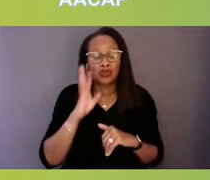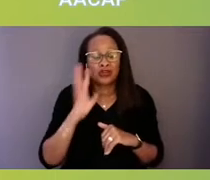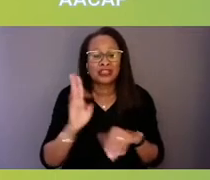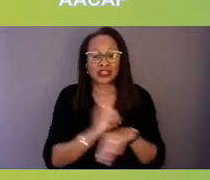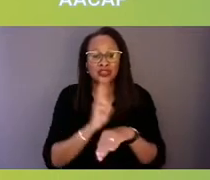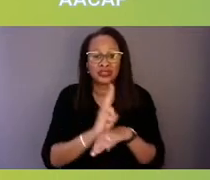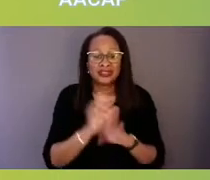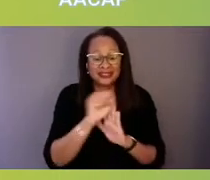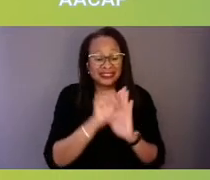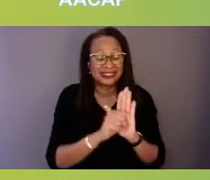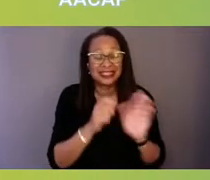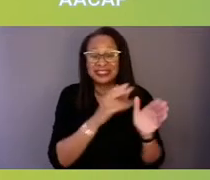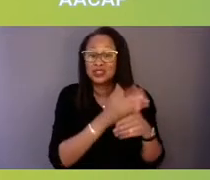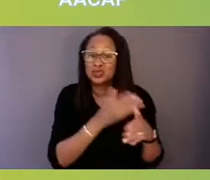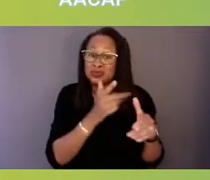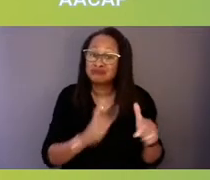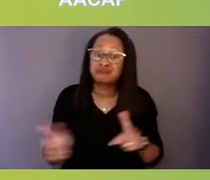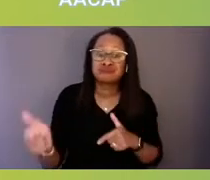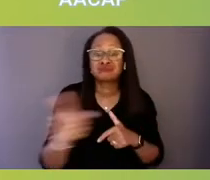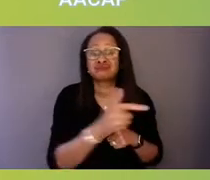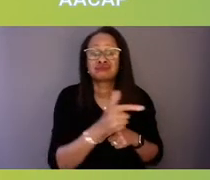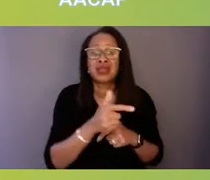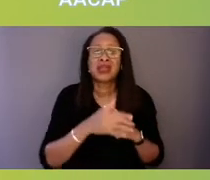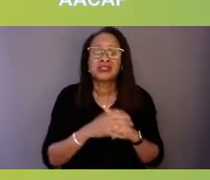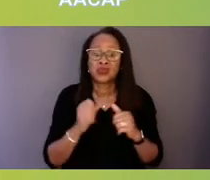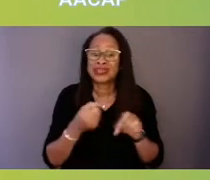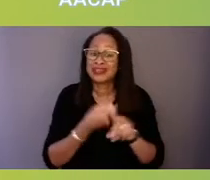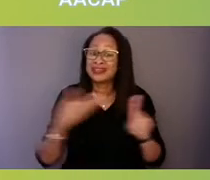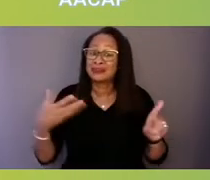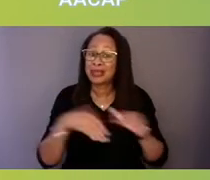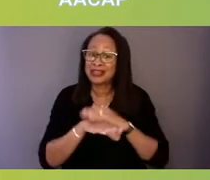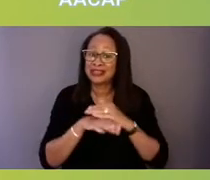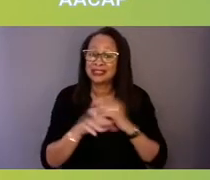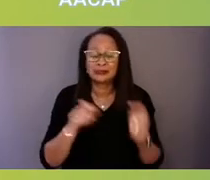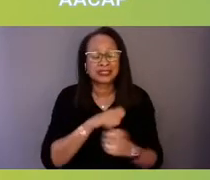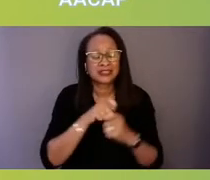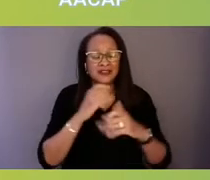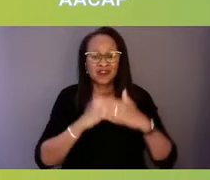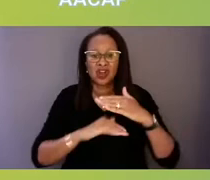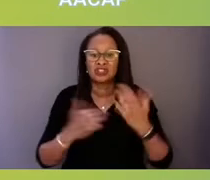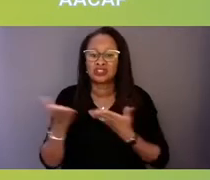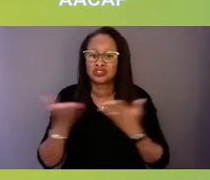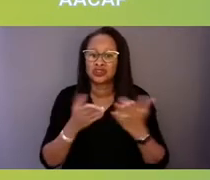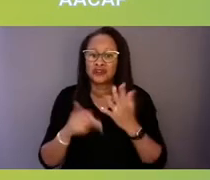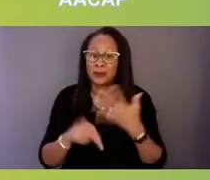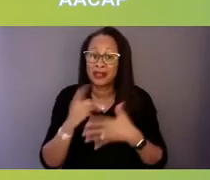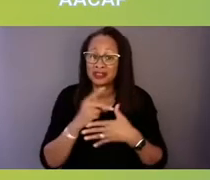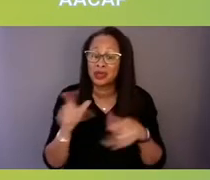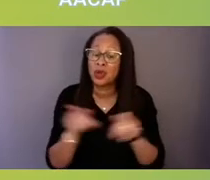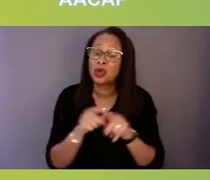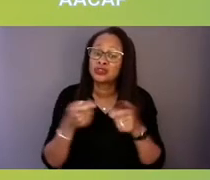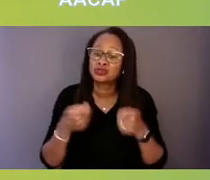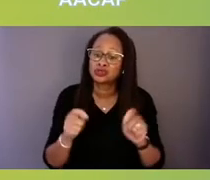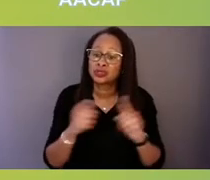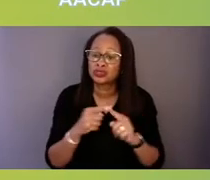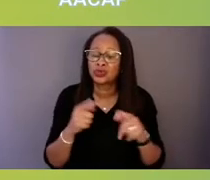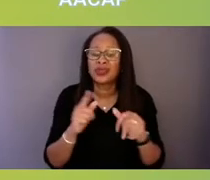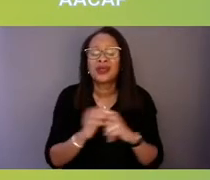that we can expand access, particularly for underserved populations, but also trying to lean in and work with our colleagues in Congress